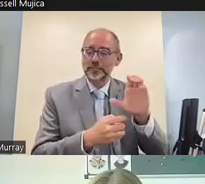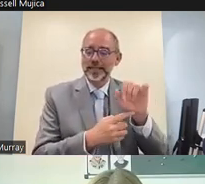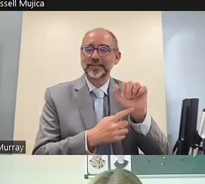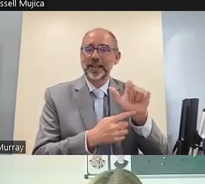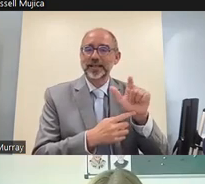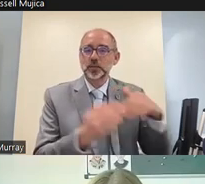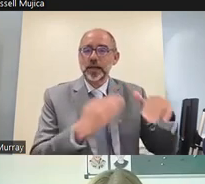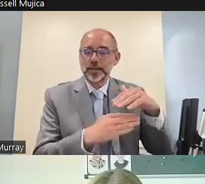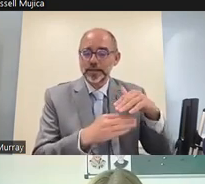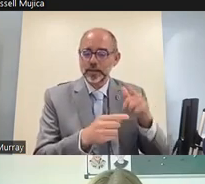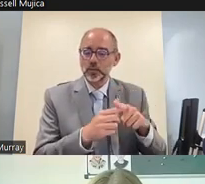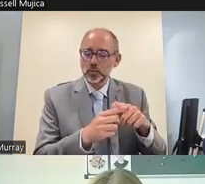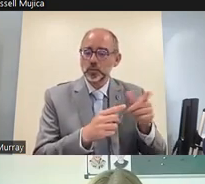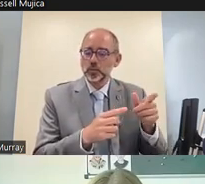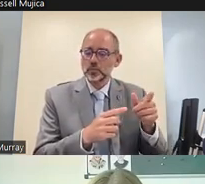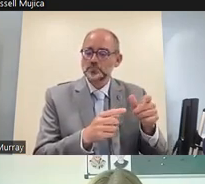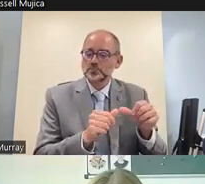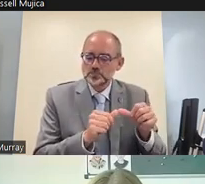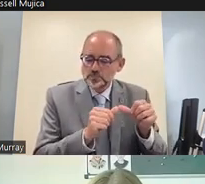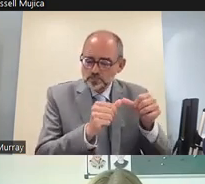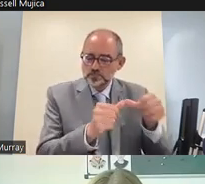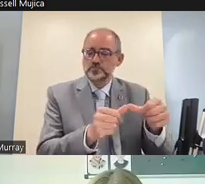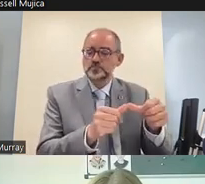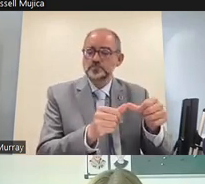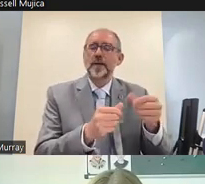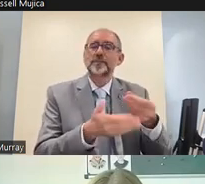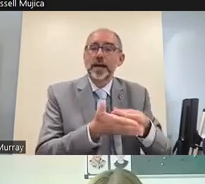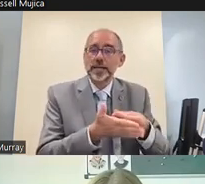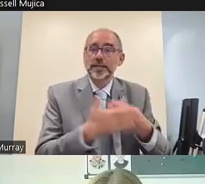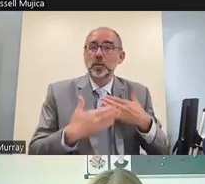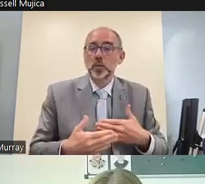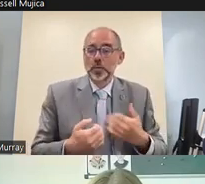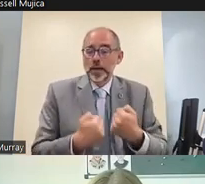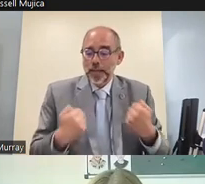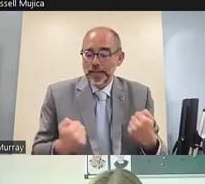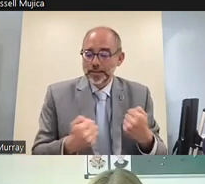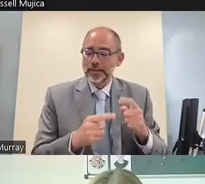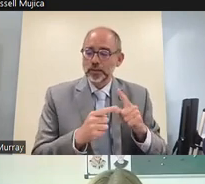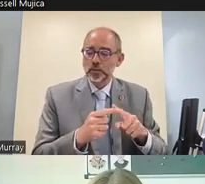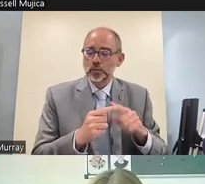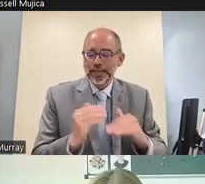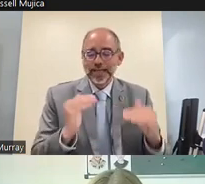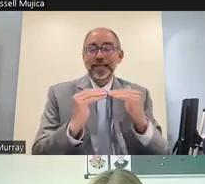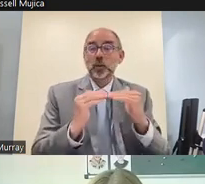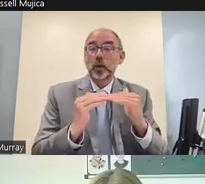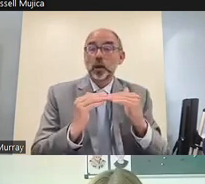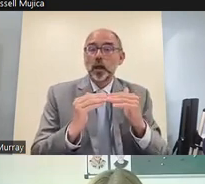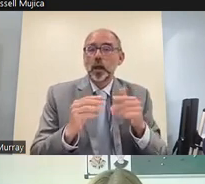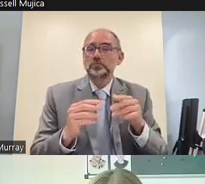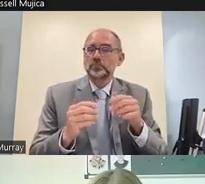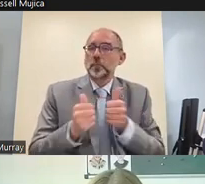or global have the necessary financial and human capacity to be equal partners in these initiatives